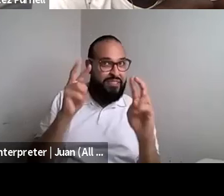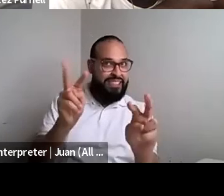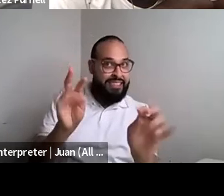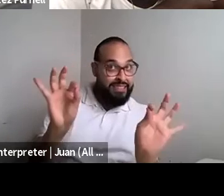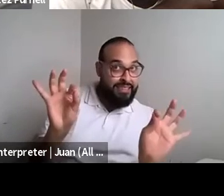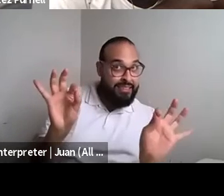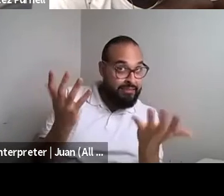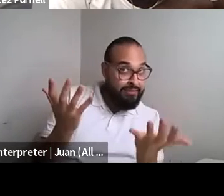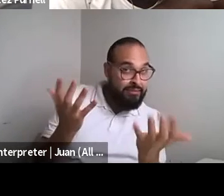Nahshon Anderson: Y'all. Thank you.